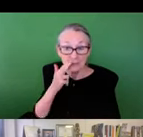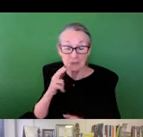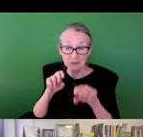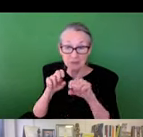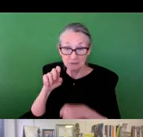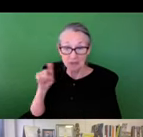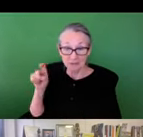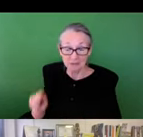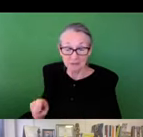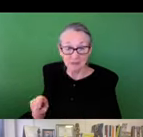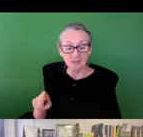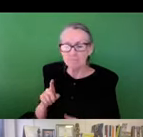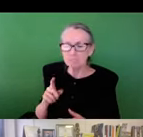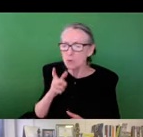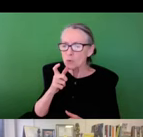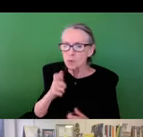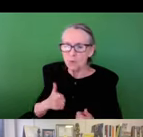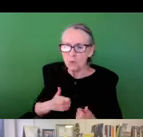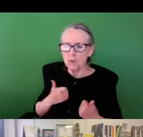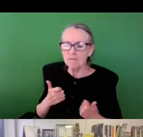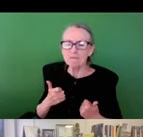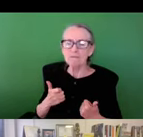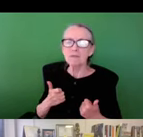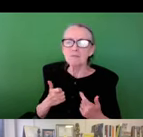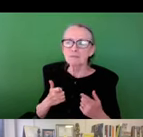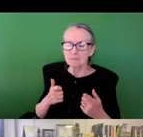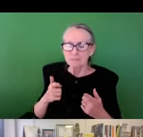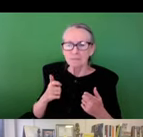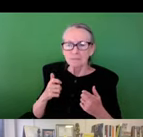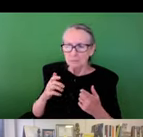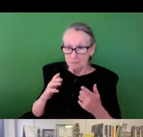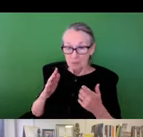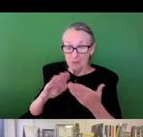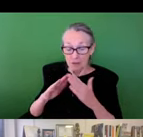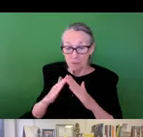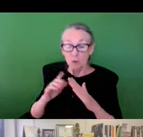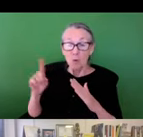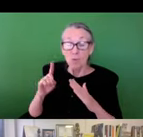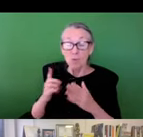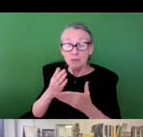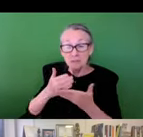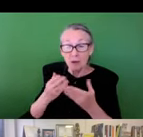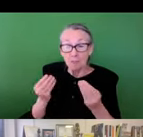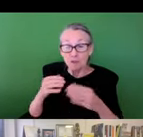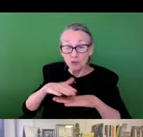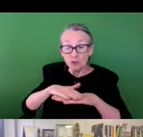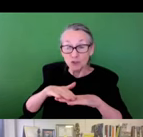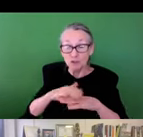sense of a community in Houston in terms of the makeup of the community between